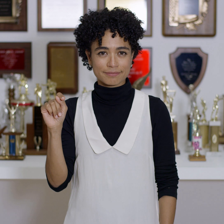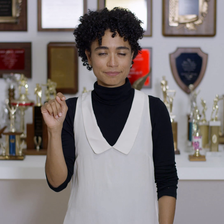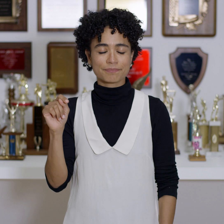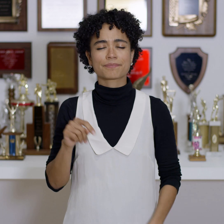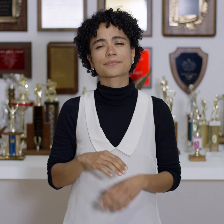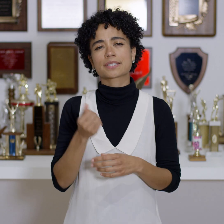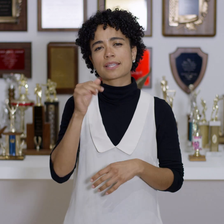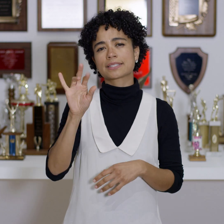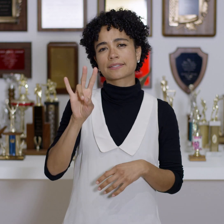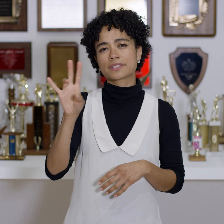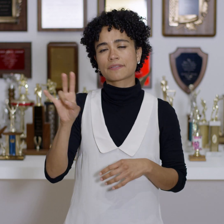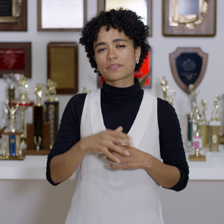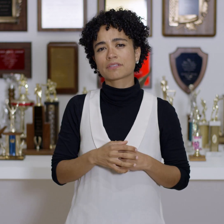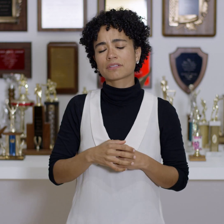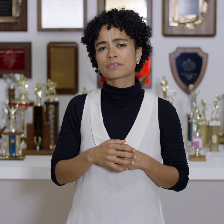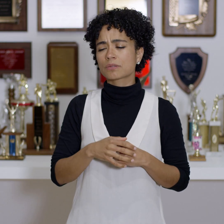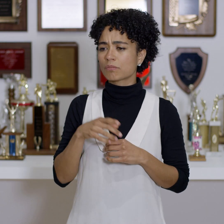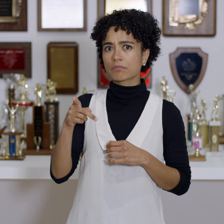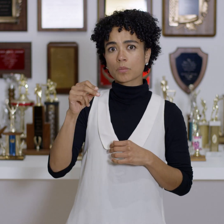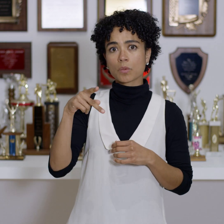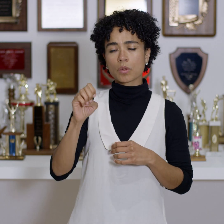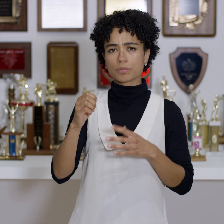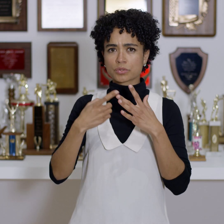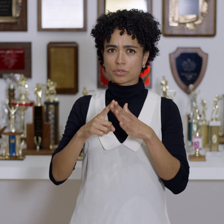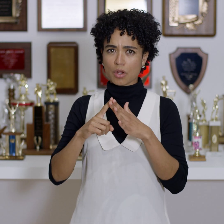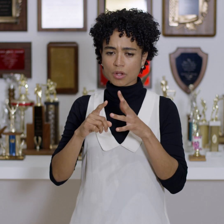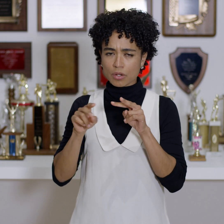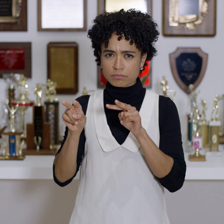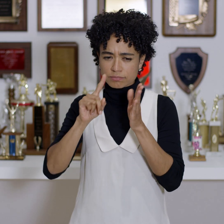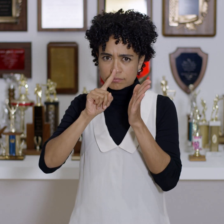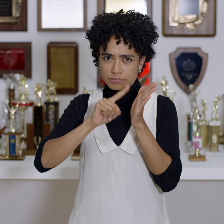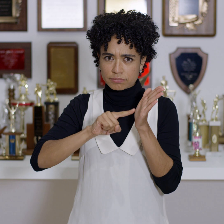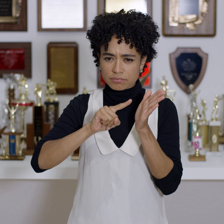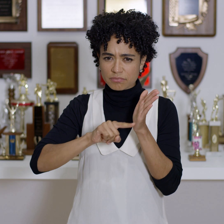It happened in 1977. Pope started to investigate.